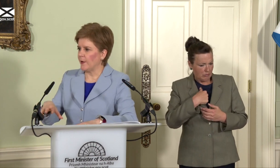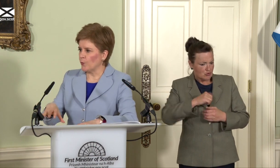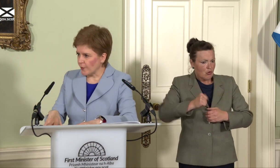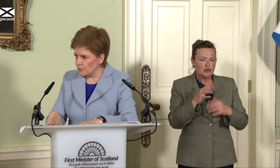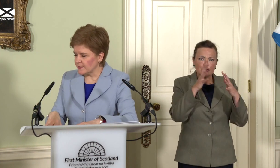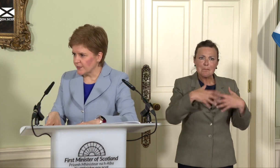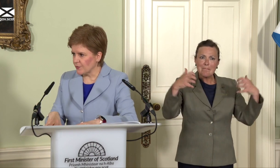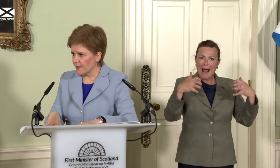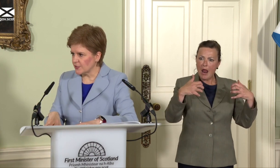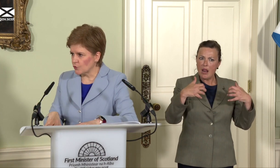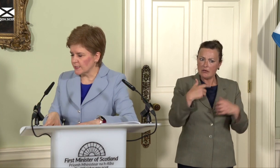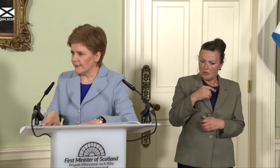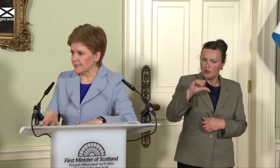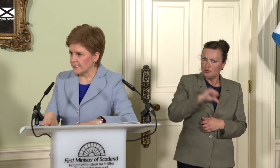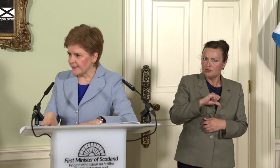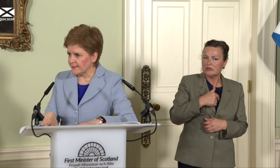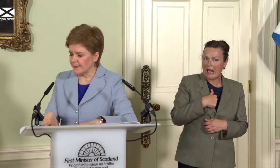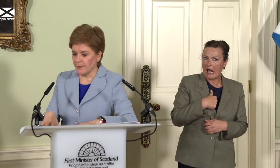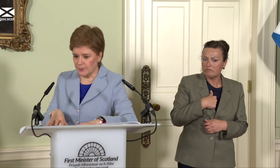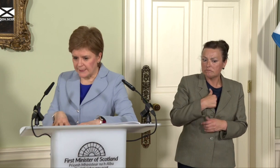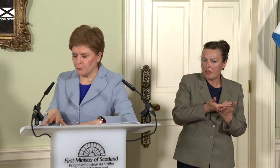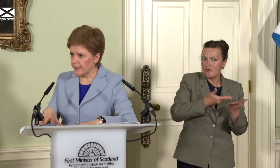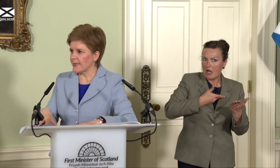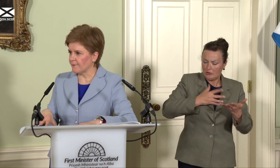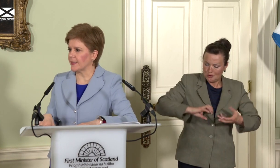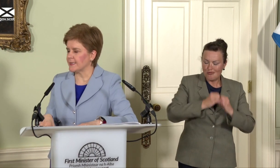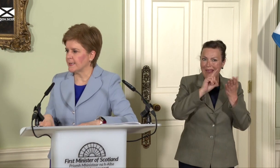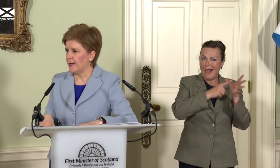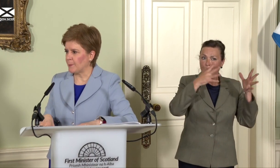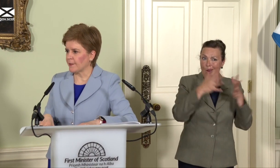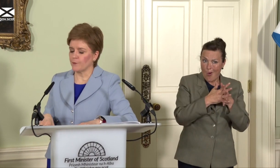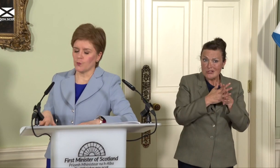without a Section 30 order is contested. I believe we can navigate a path forward.